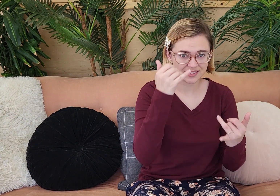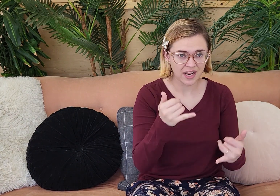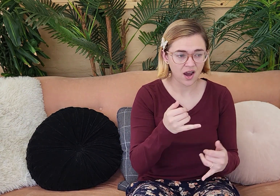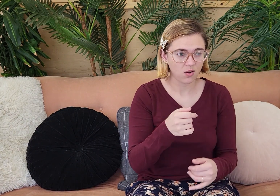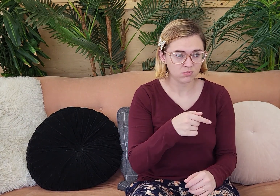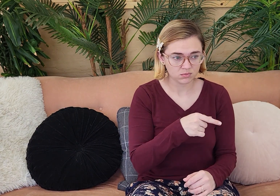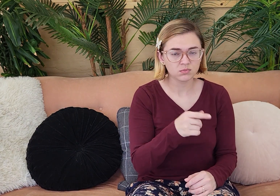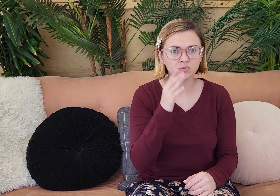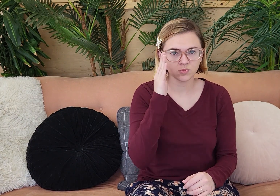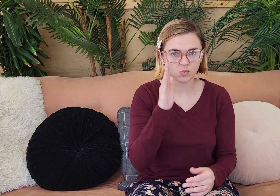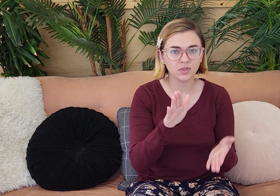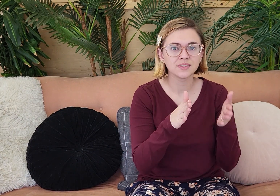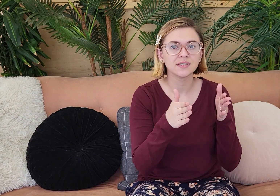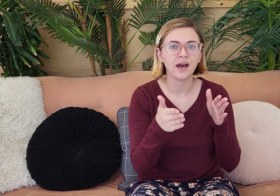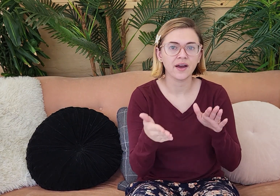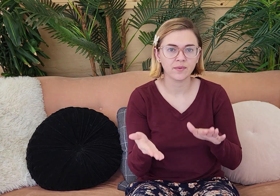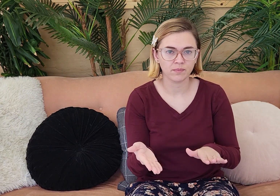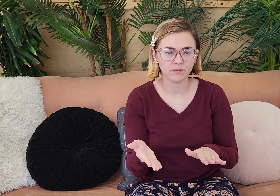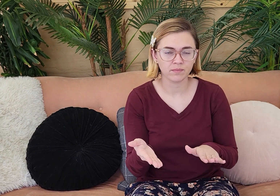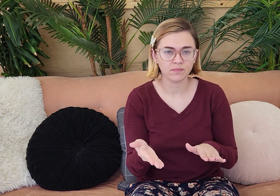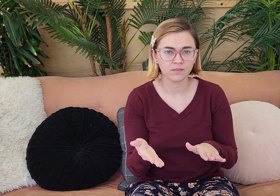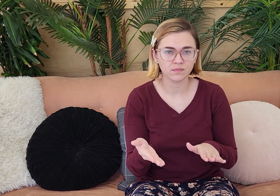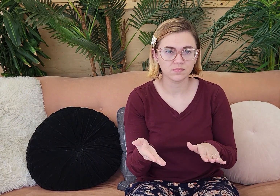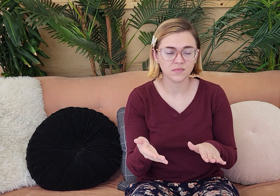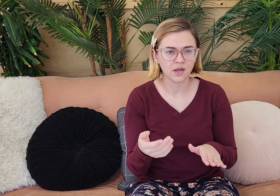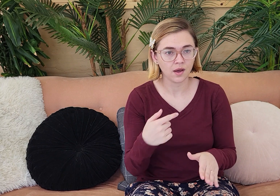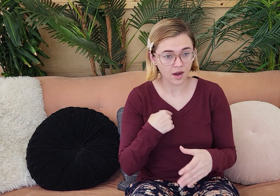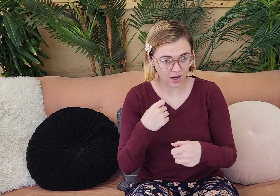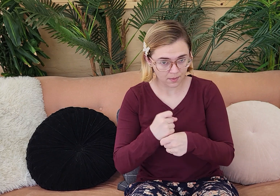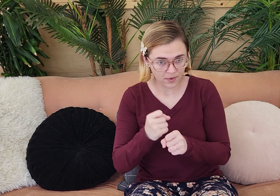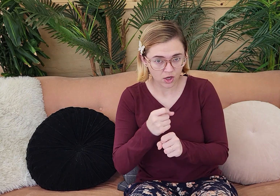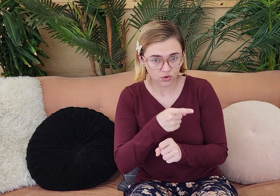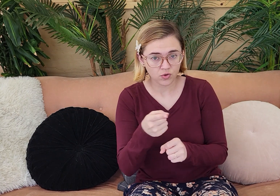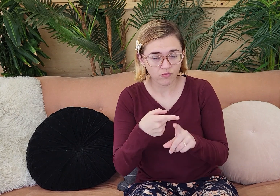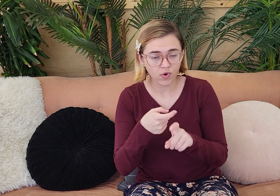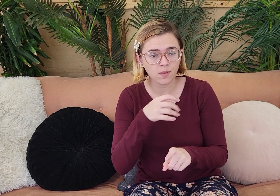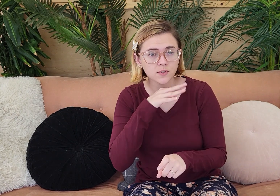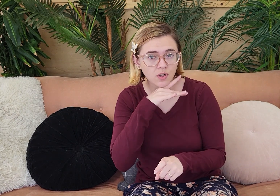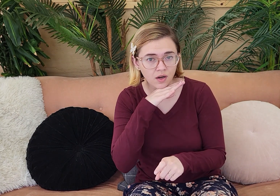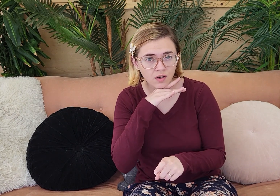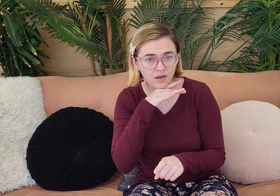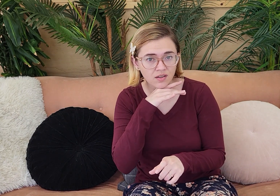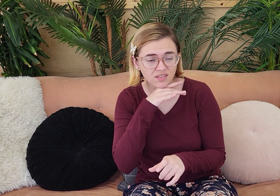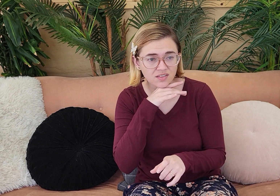he also told Adam, Now you will die. I made